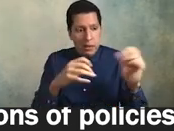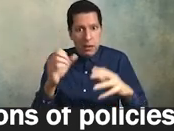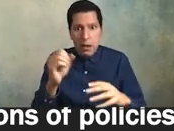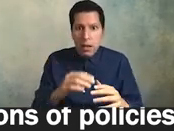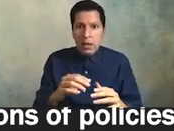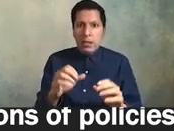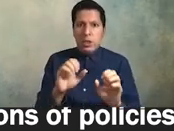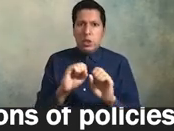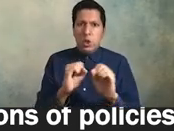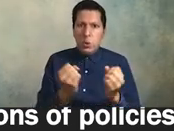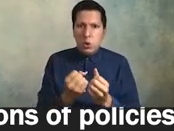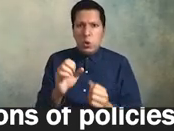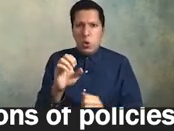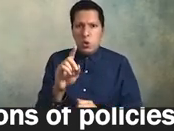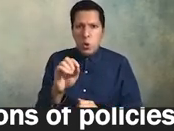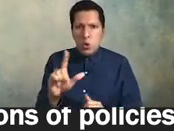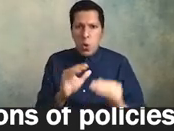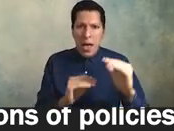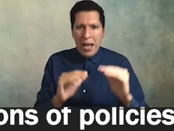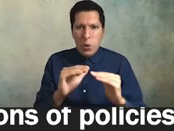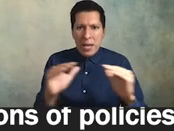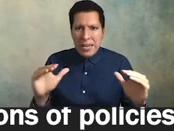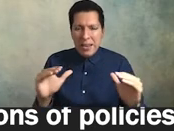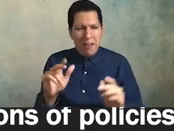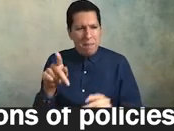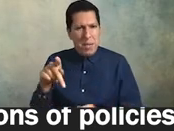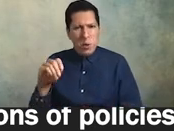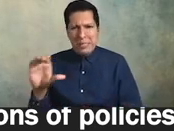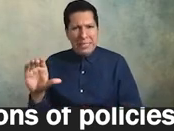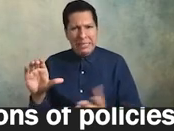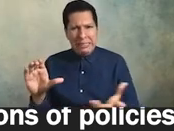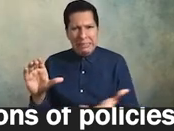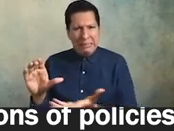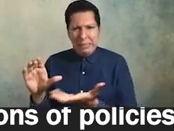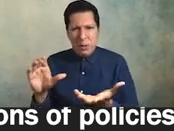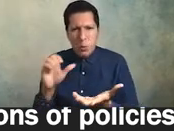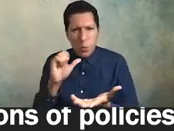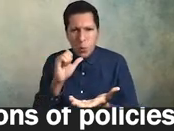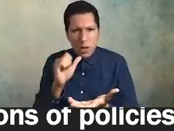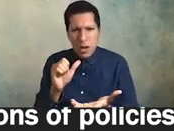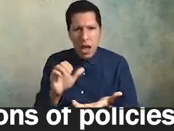and needs and outcomes of people of color were not at the forefront of their of their consciousness